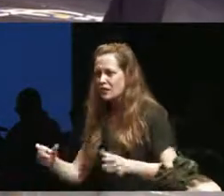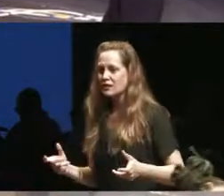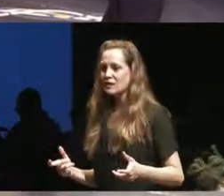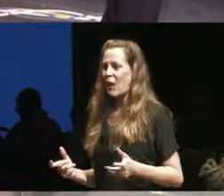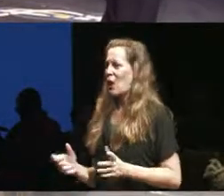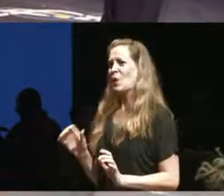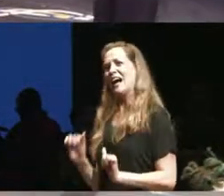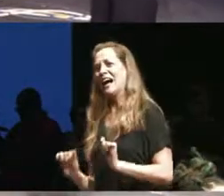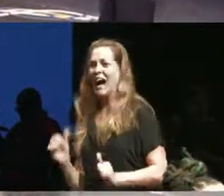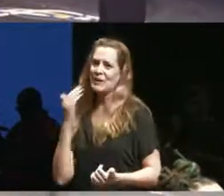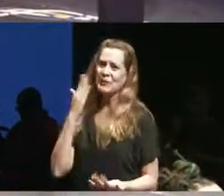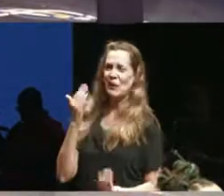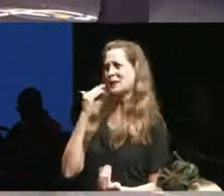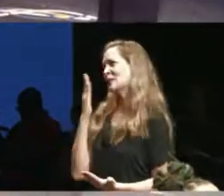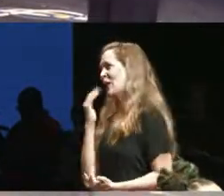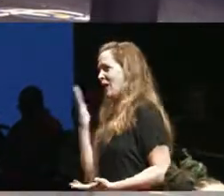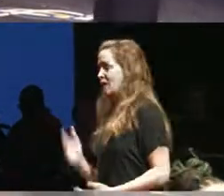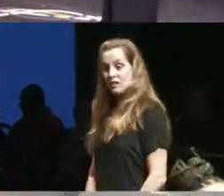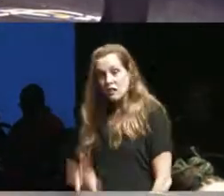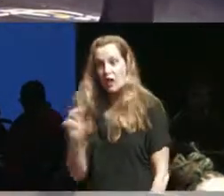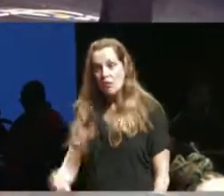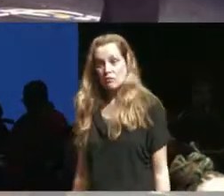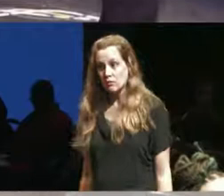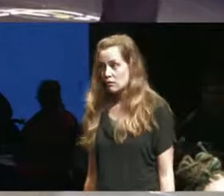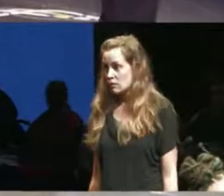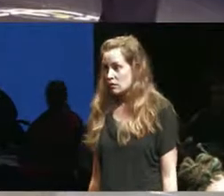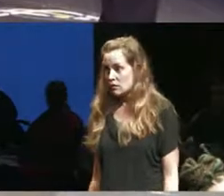really sure how I know there's people have been writing about it for at least